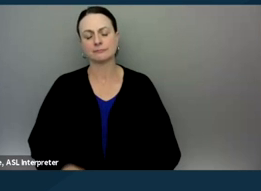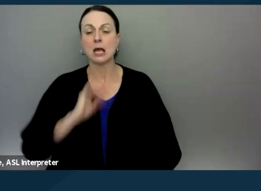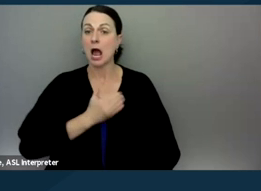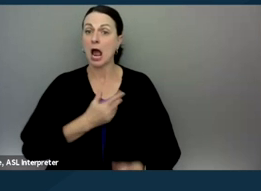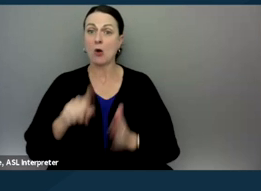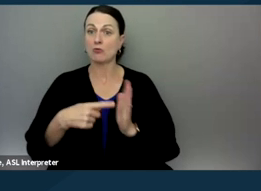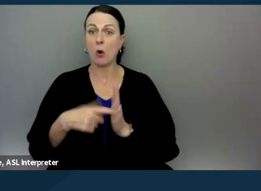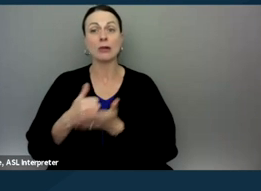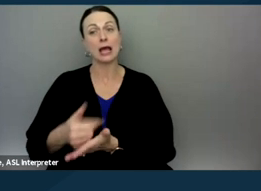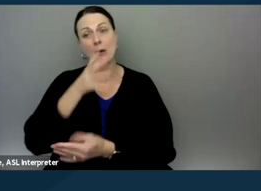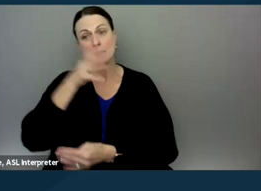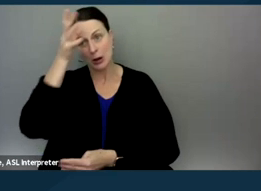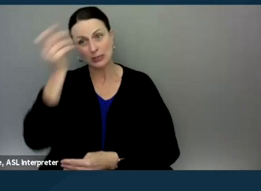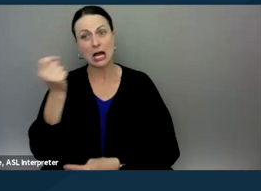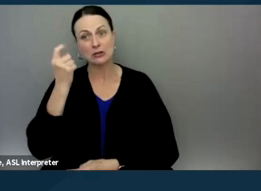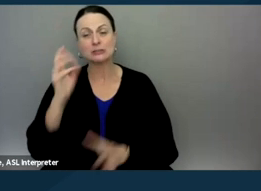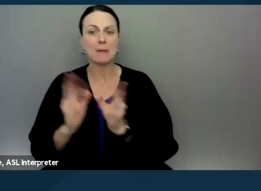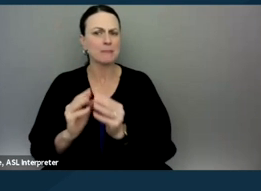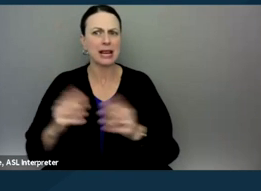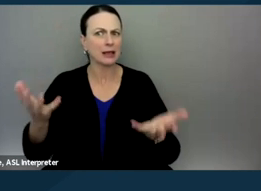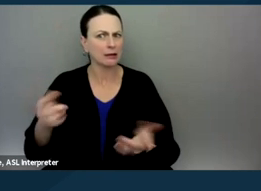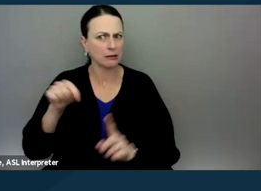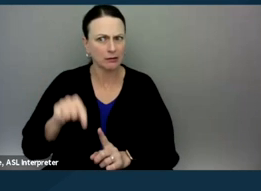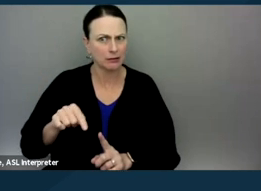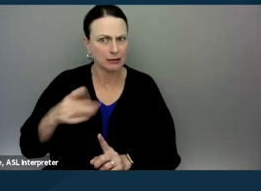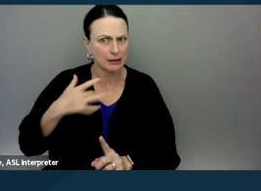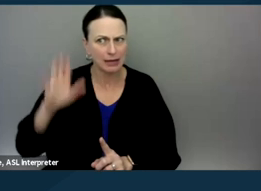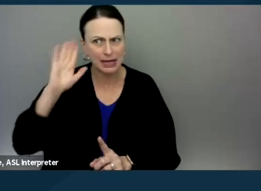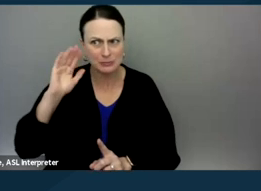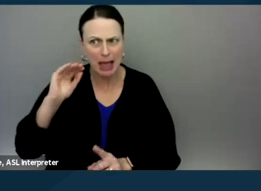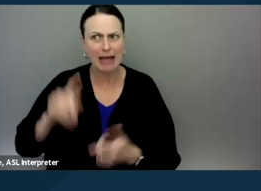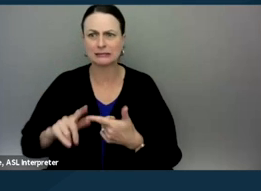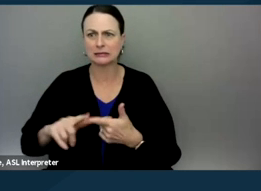the parent understand what this kind of meeting is, what typically happens in these kinds of meetings,